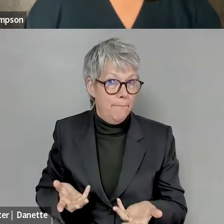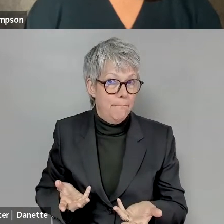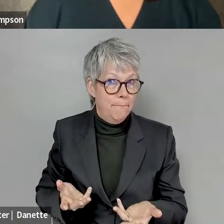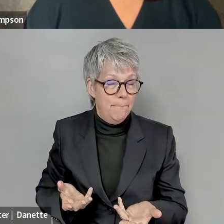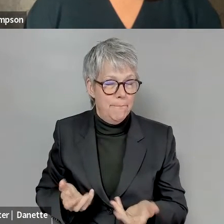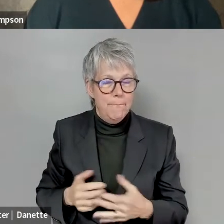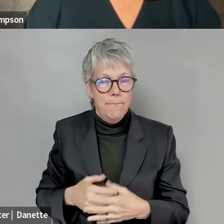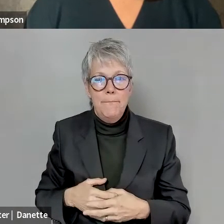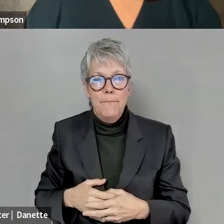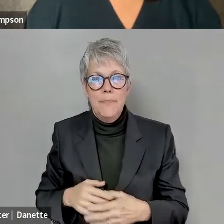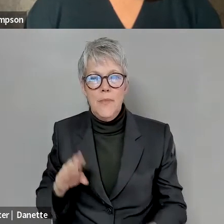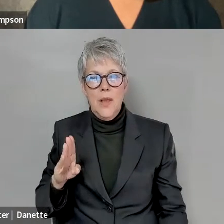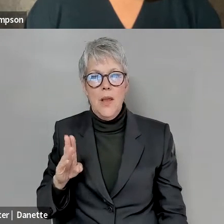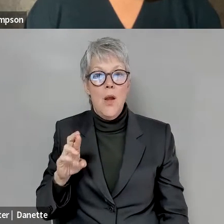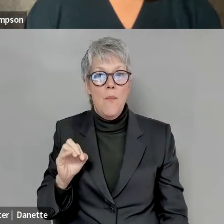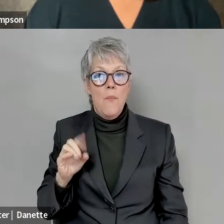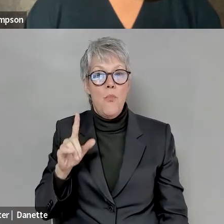Michael Smith: Well, for me personally, I